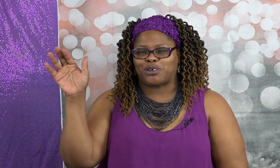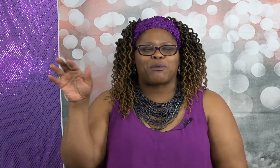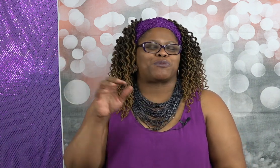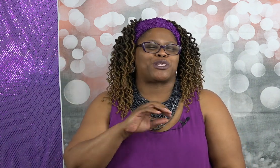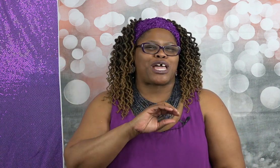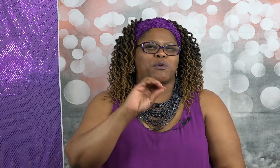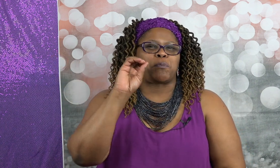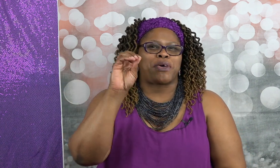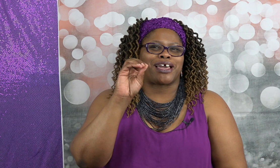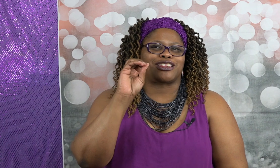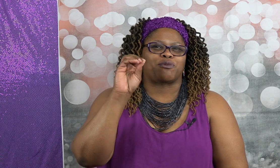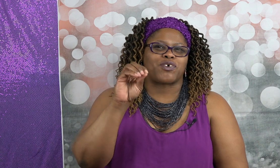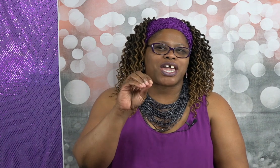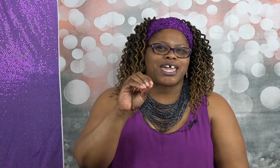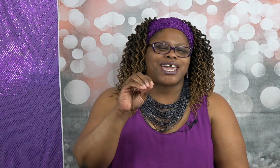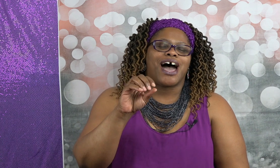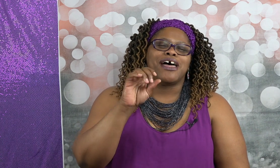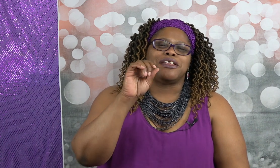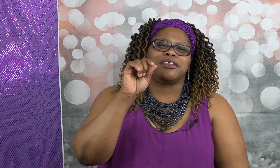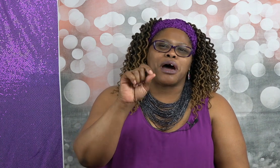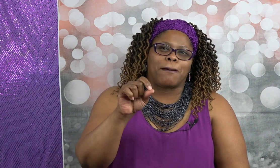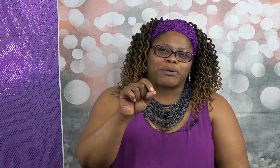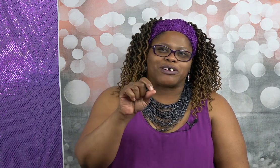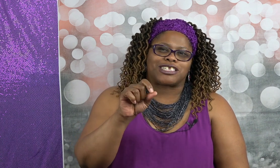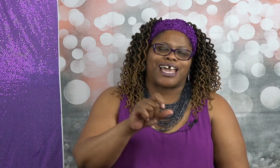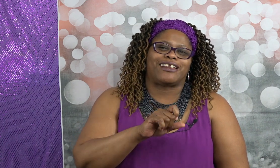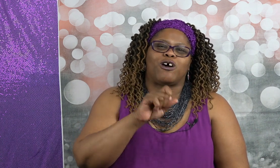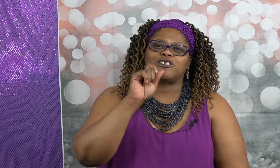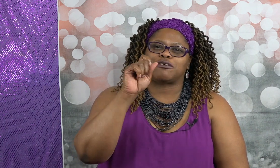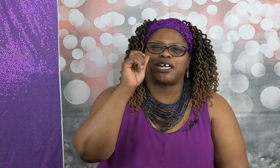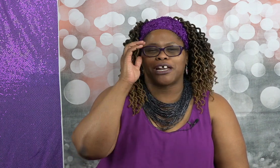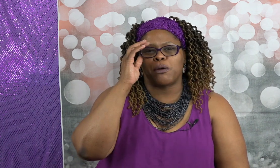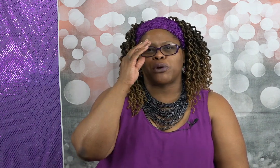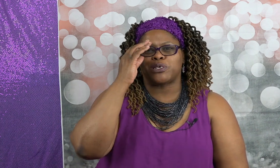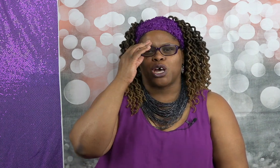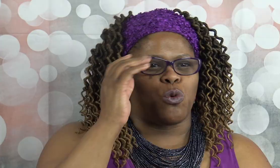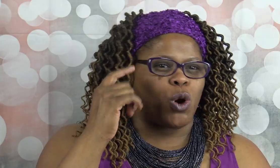numbers but they would pick three numbers and those three numbers were